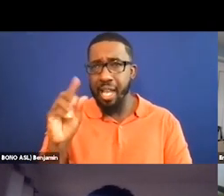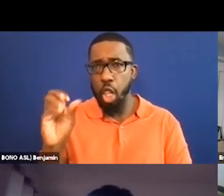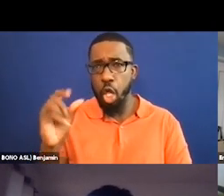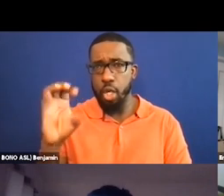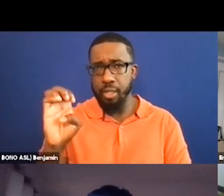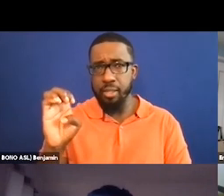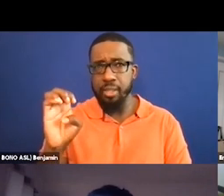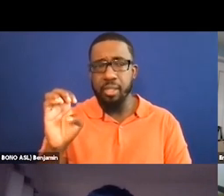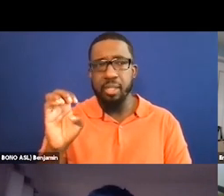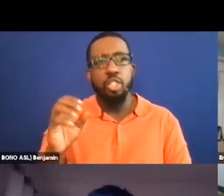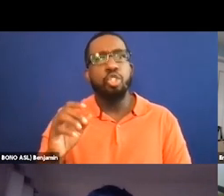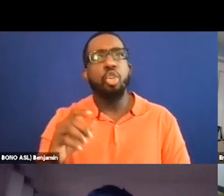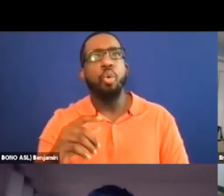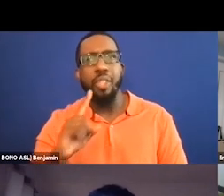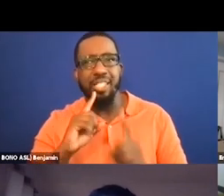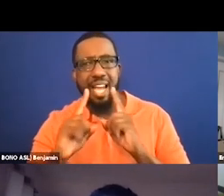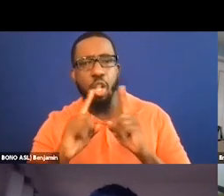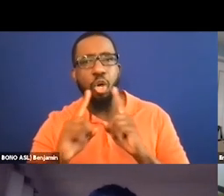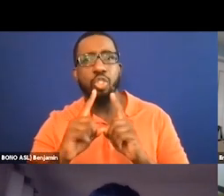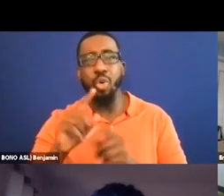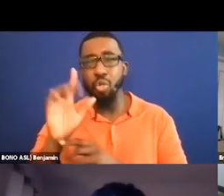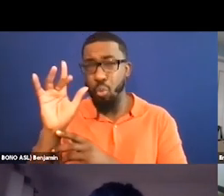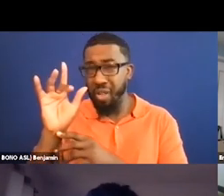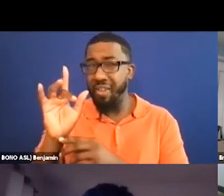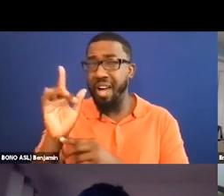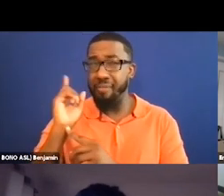Period. It varies a lot.